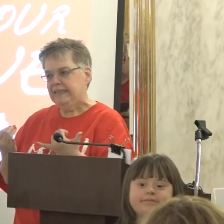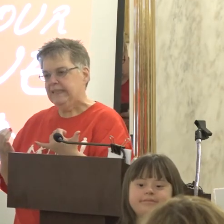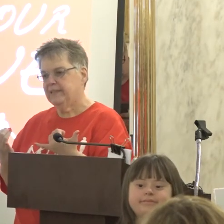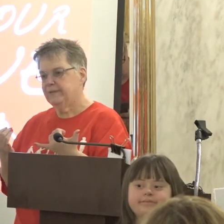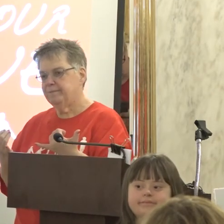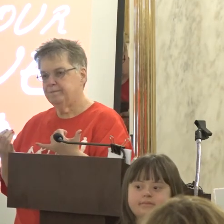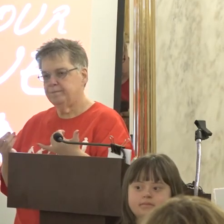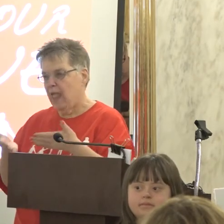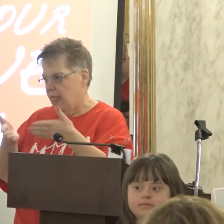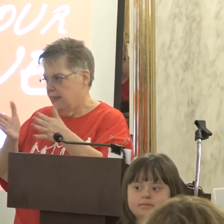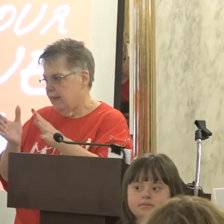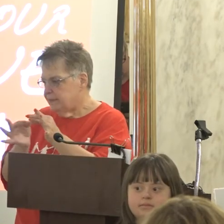Let me tell you